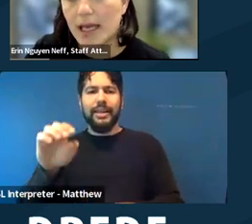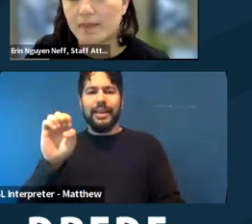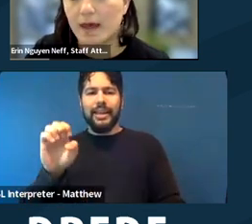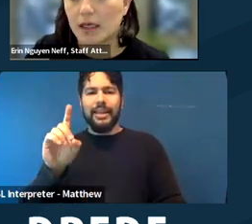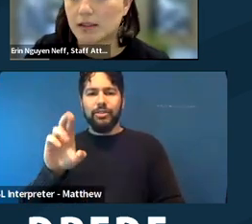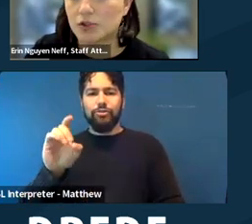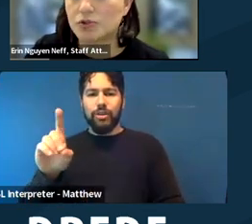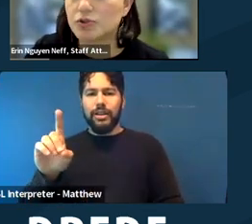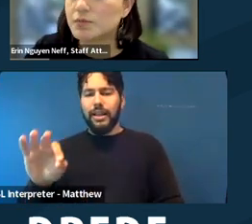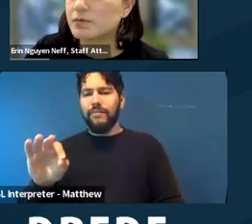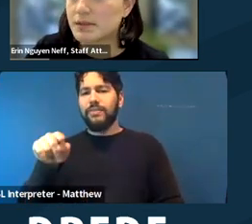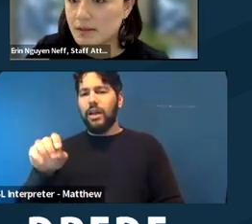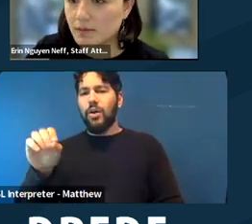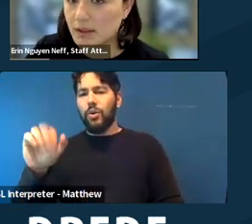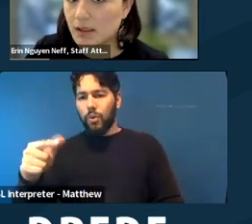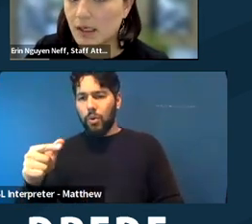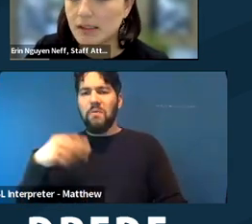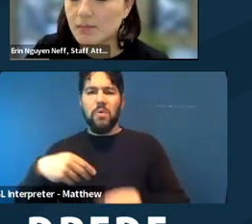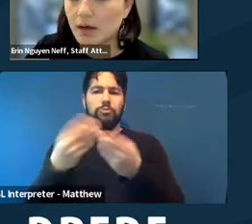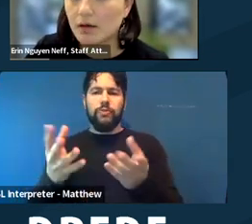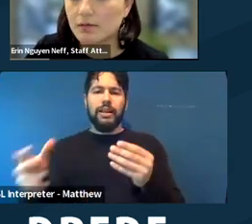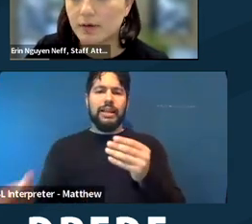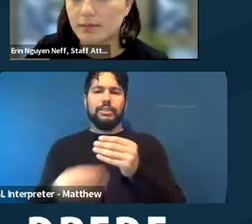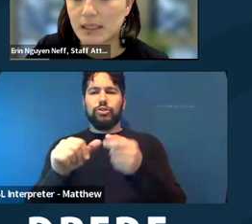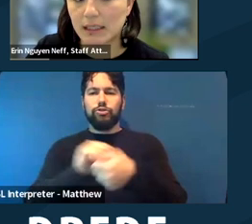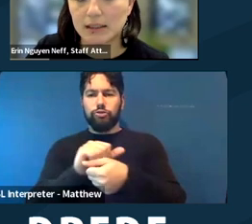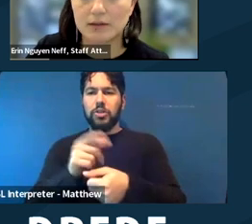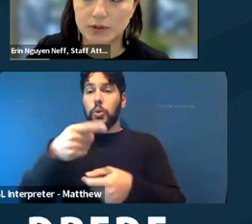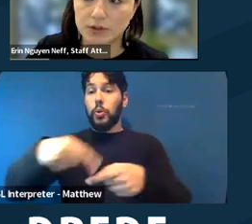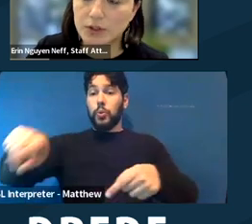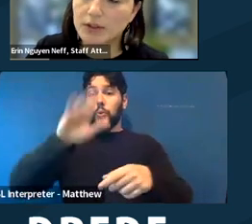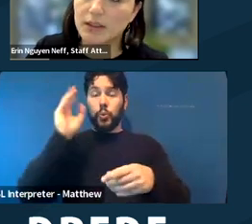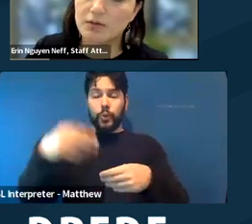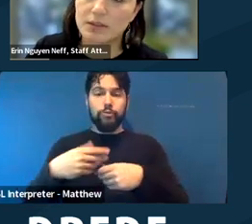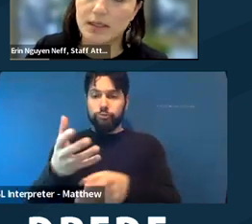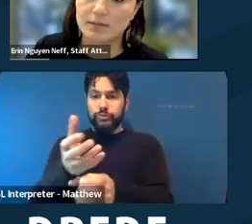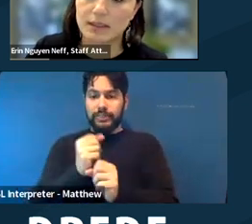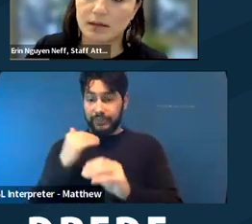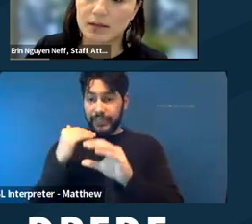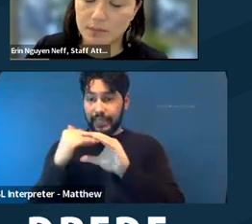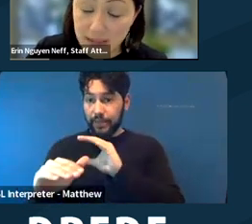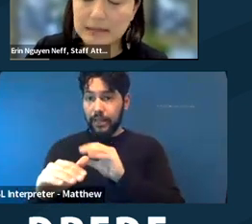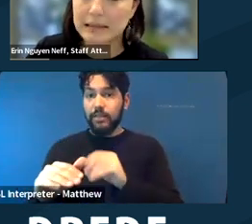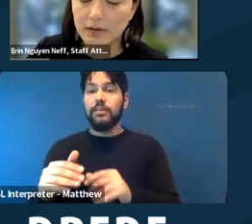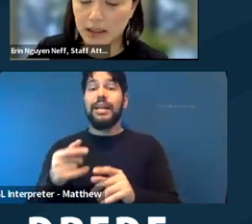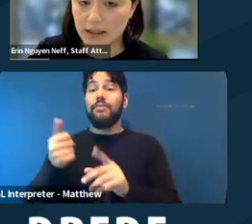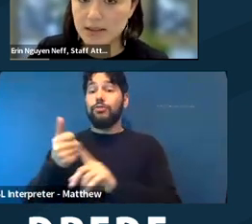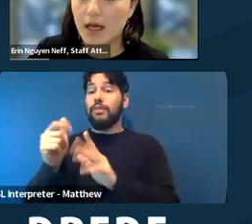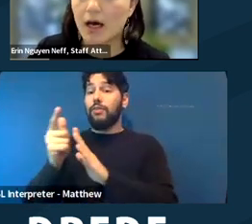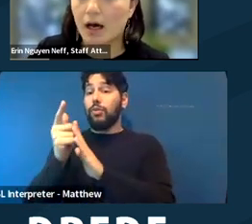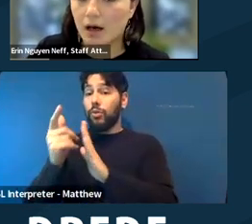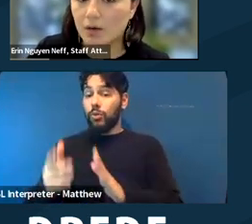And then you should be receiving an E‑mail from Diana if you're an attorney who needs MCLE credit